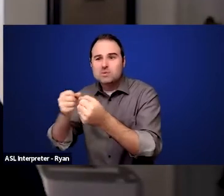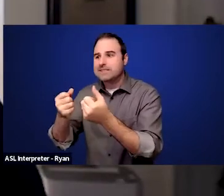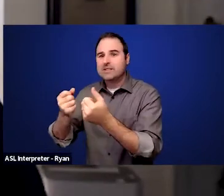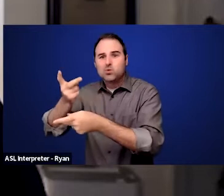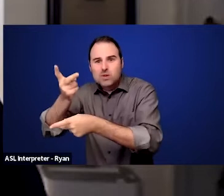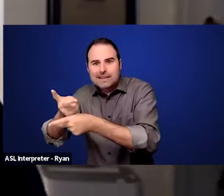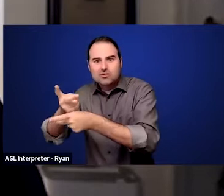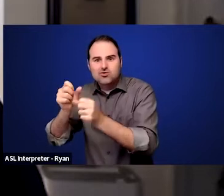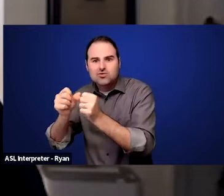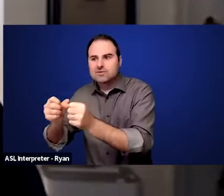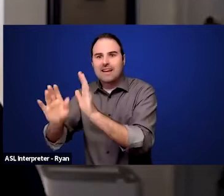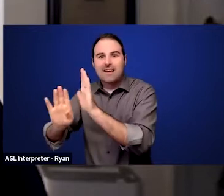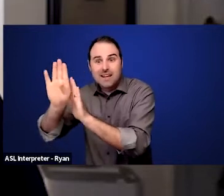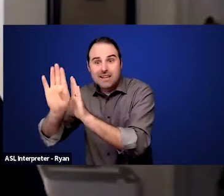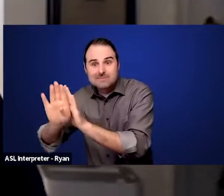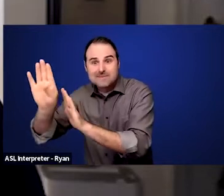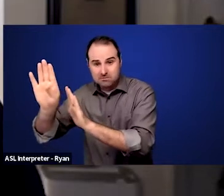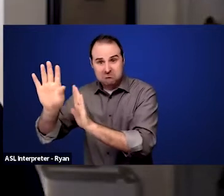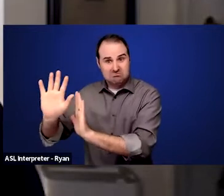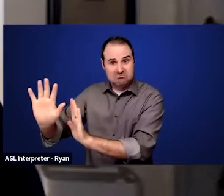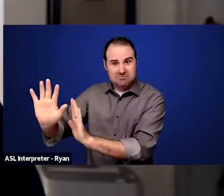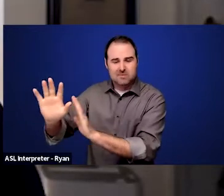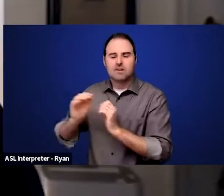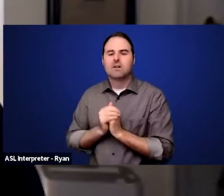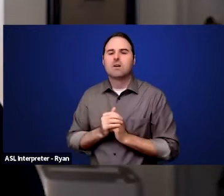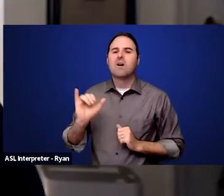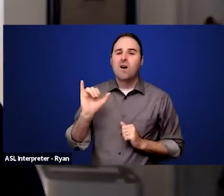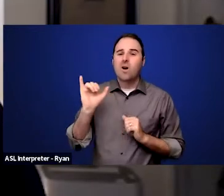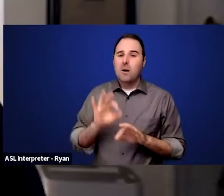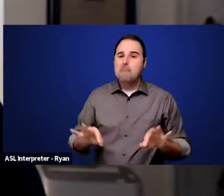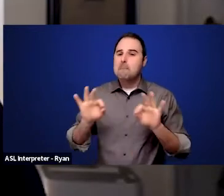It's also very important to look at what it is that you're learning from